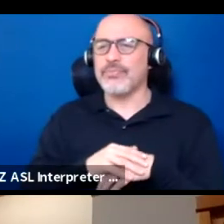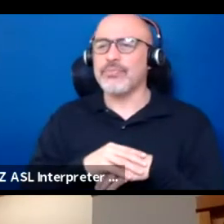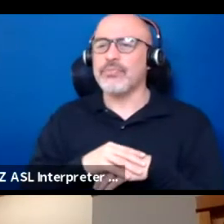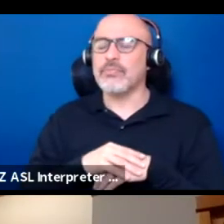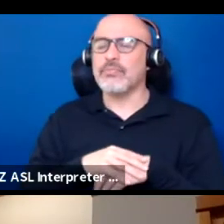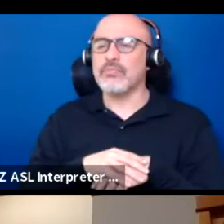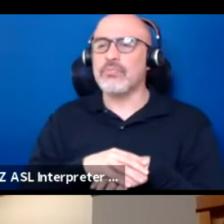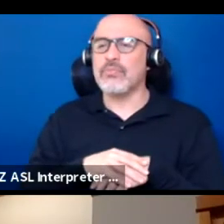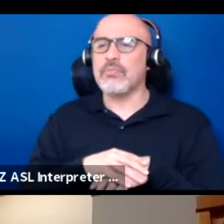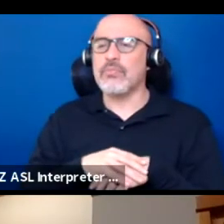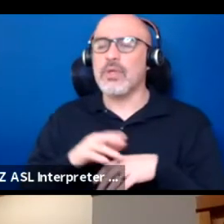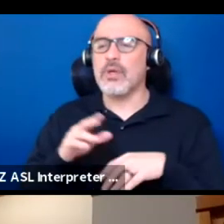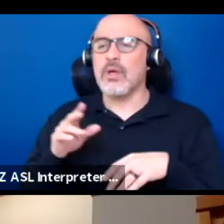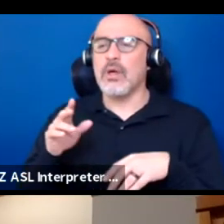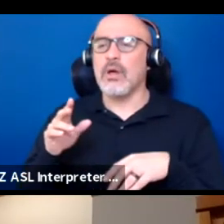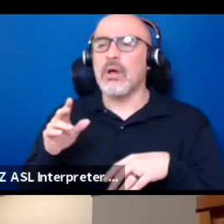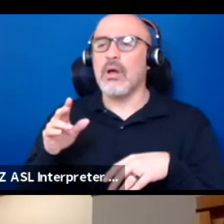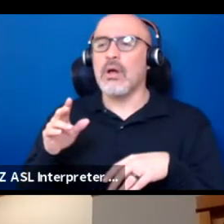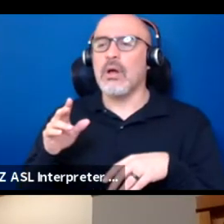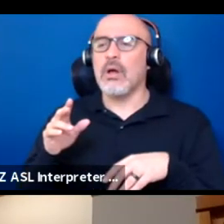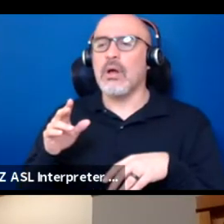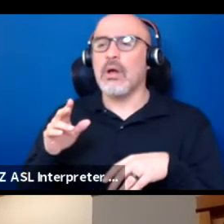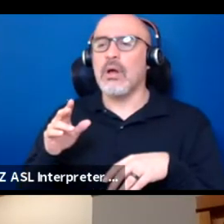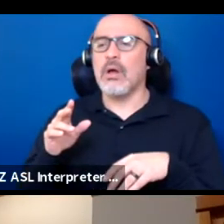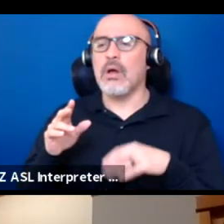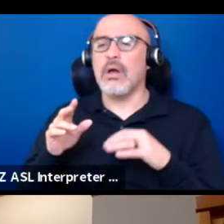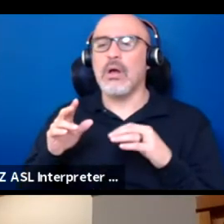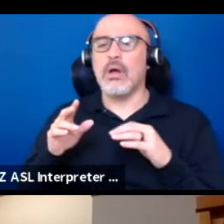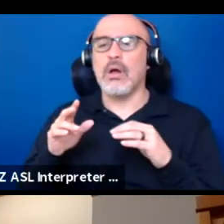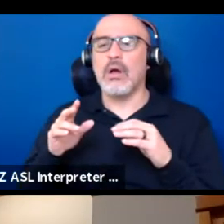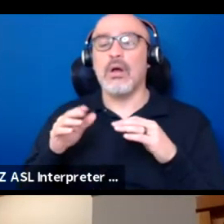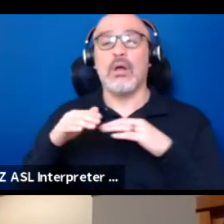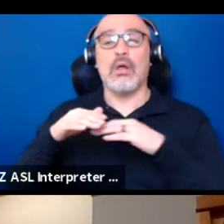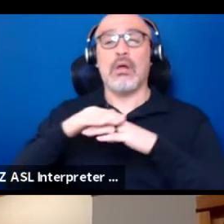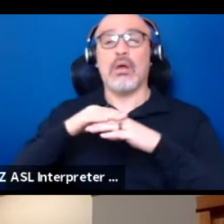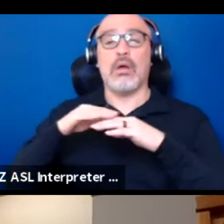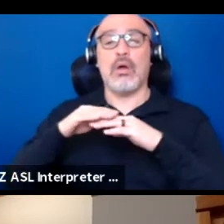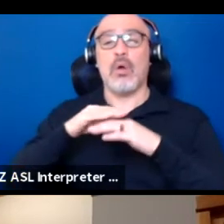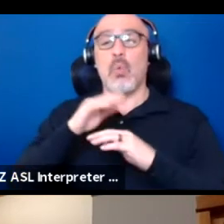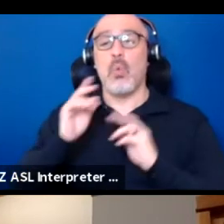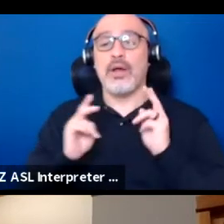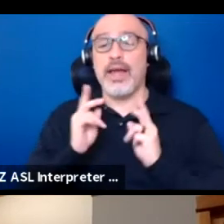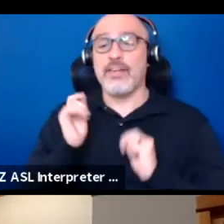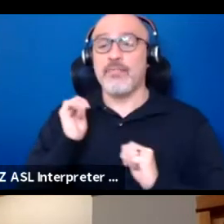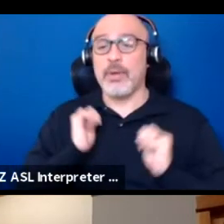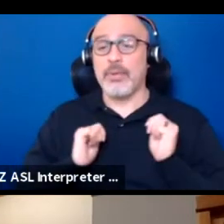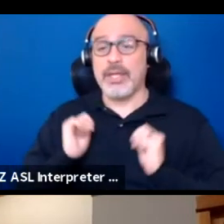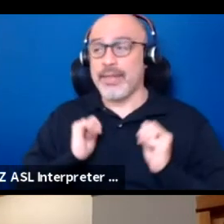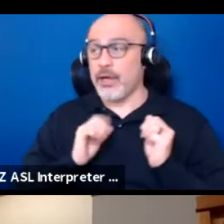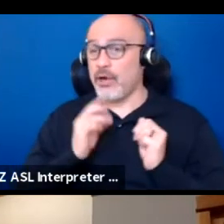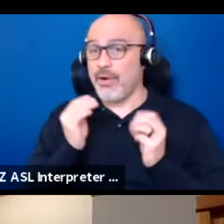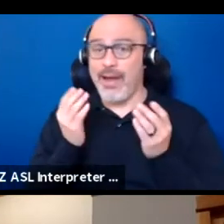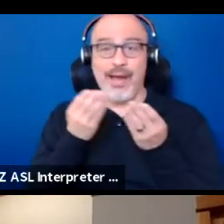Looking at so much of what native people, not just in theater, but across the American border,